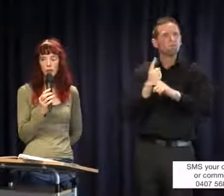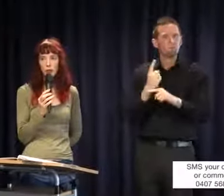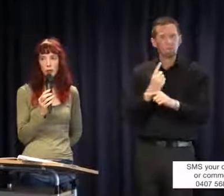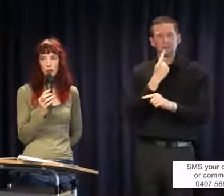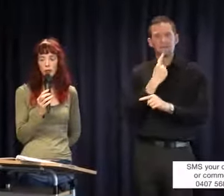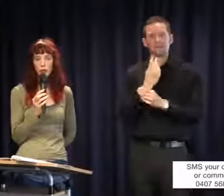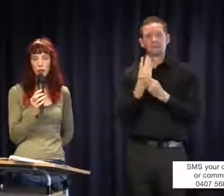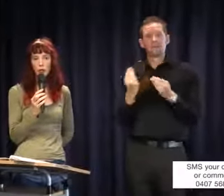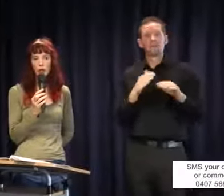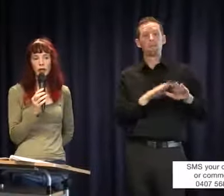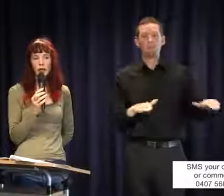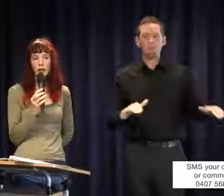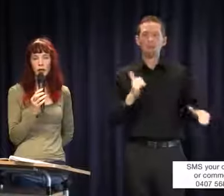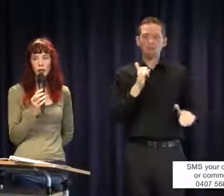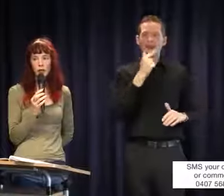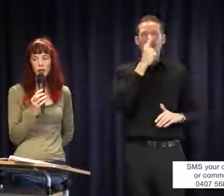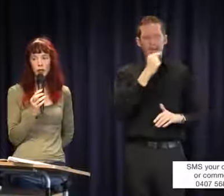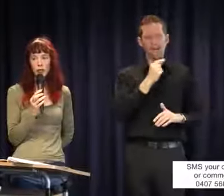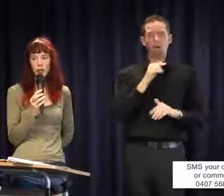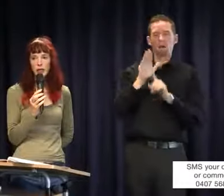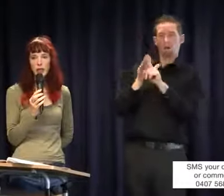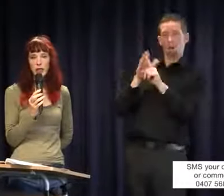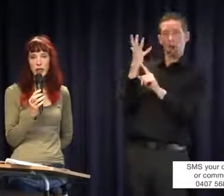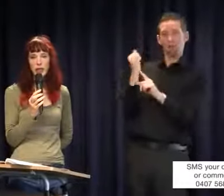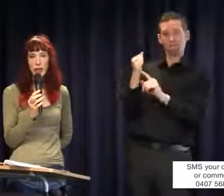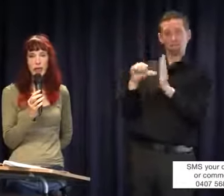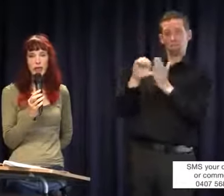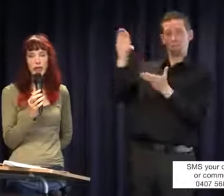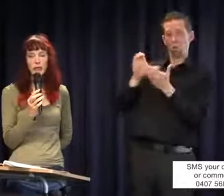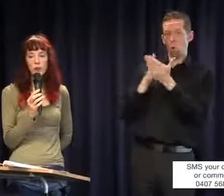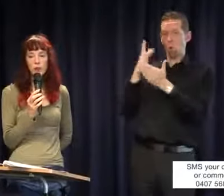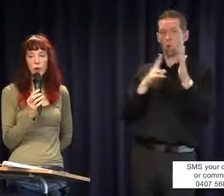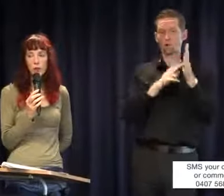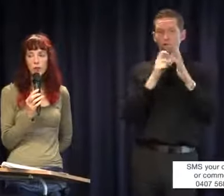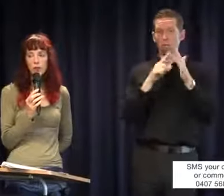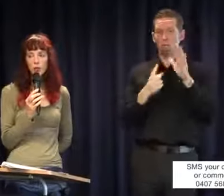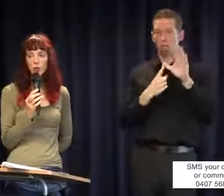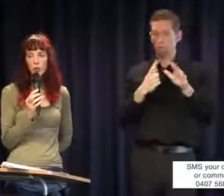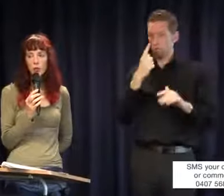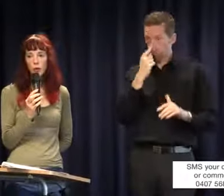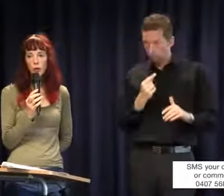also be able to access funds from the NDIA in the same way that some kids with multiple